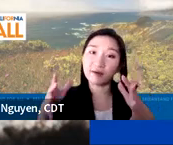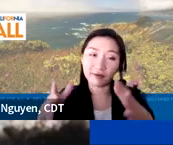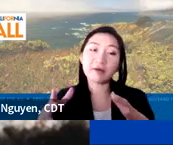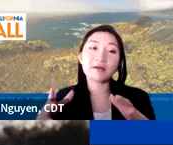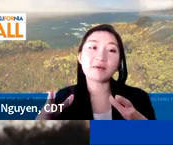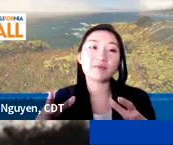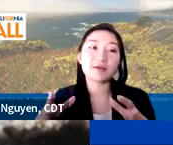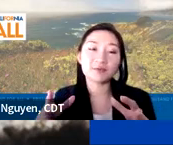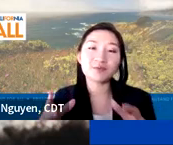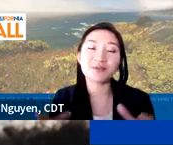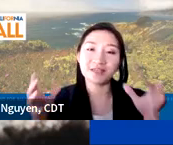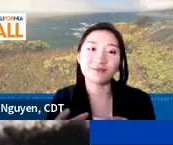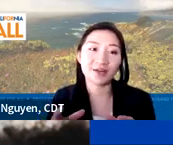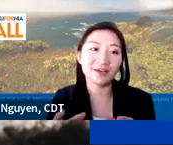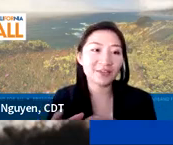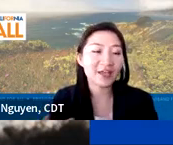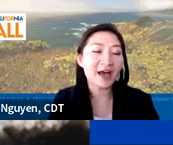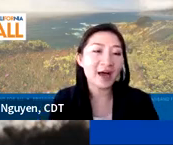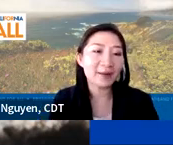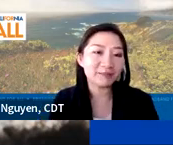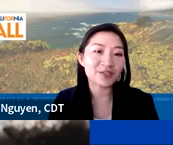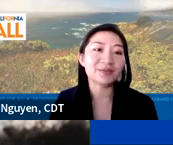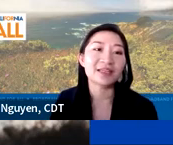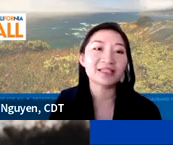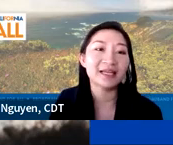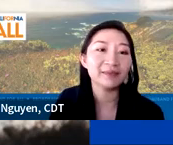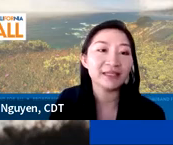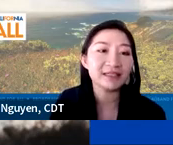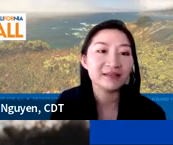for a or out. That we are working group is for health. And so next slide, please.